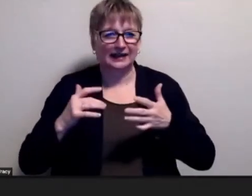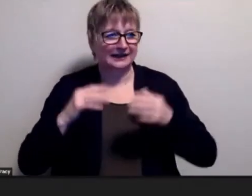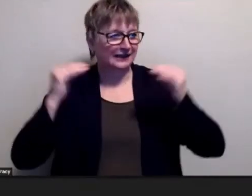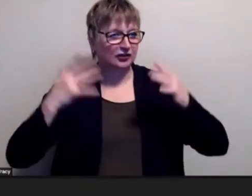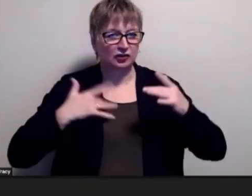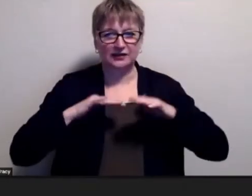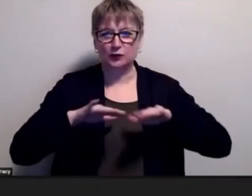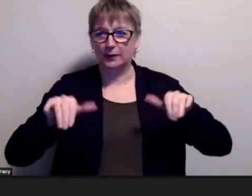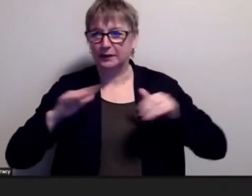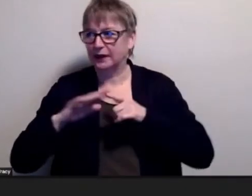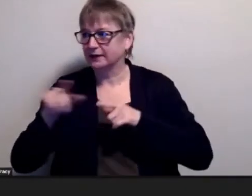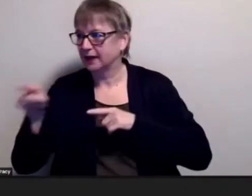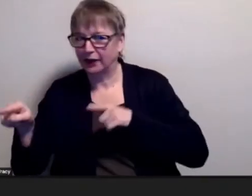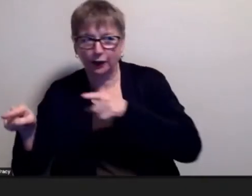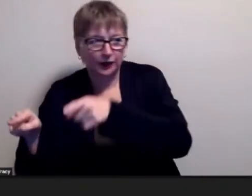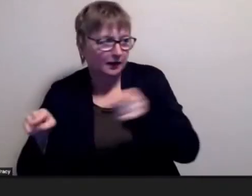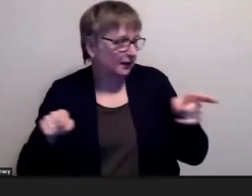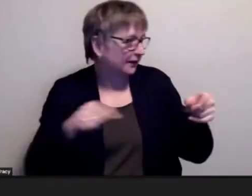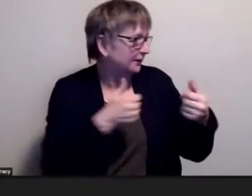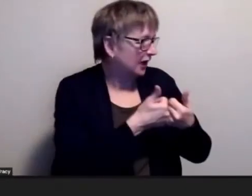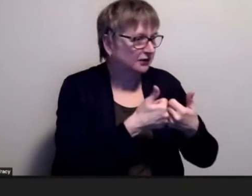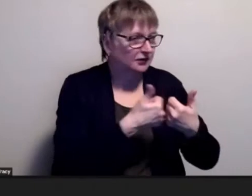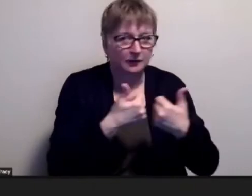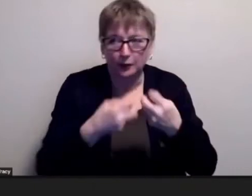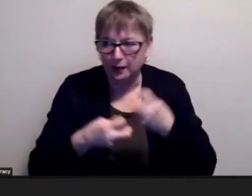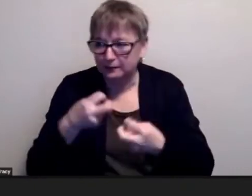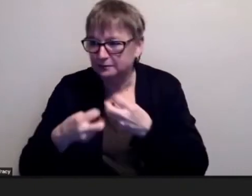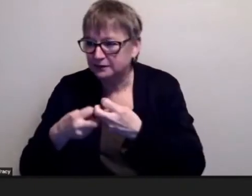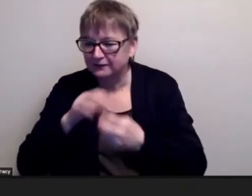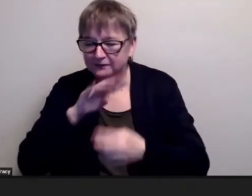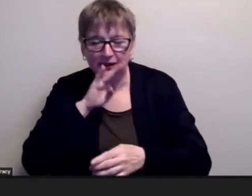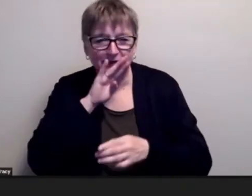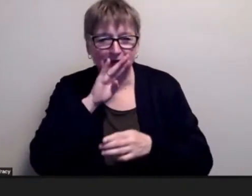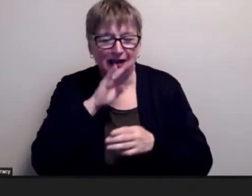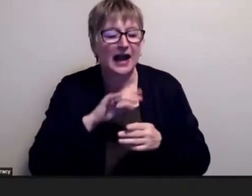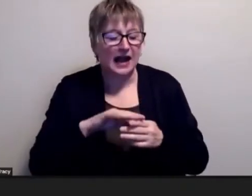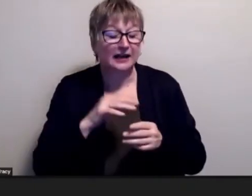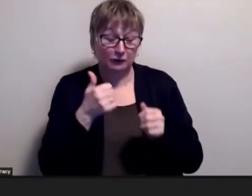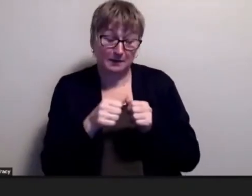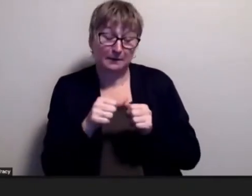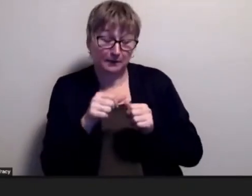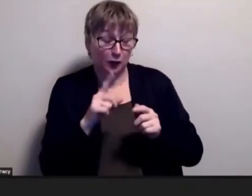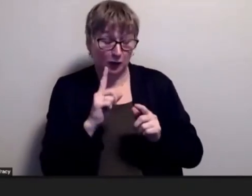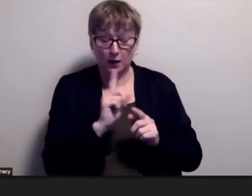issues and challenges and i remember you were with one of my other students who was hard of hearing